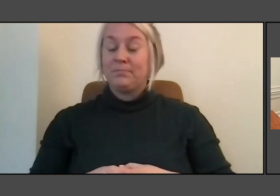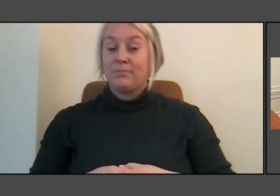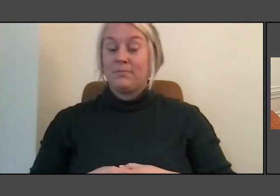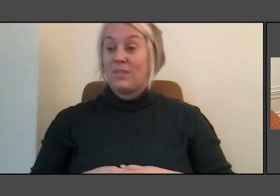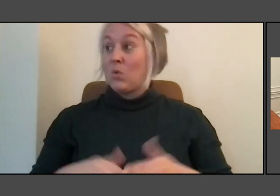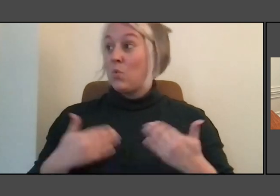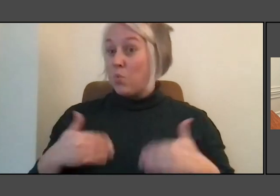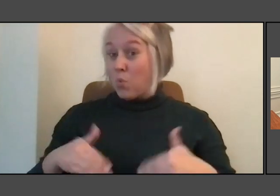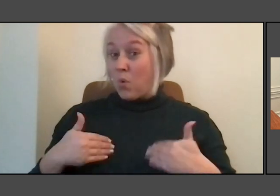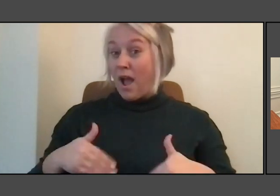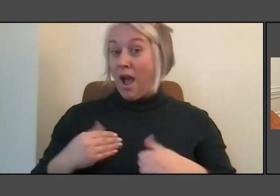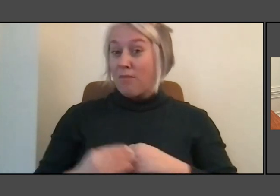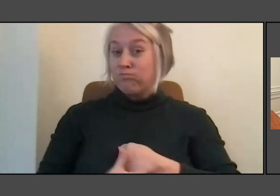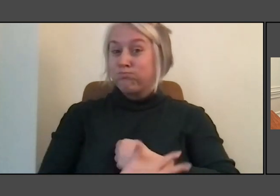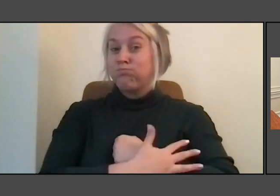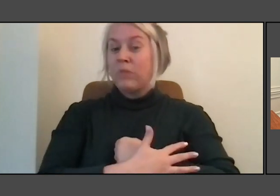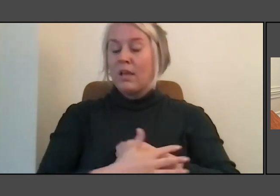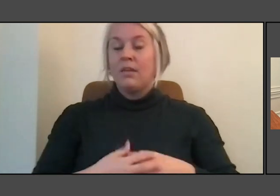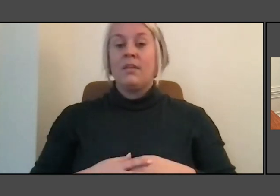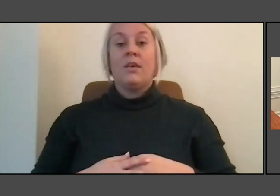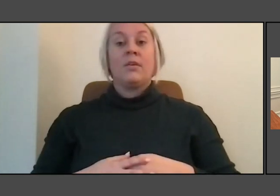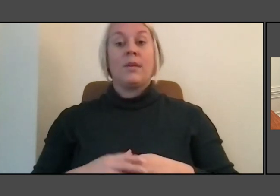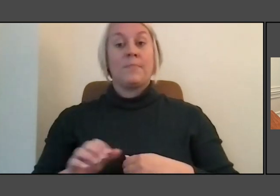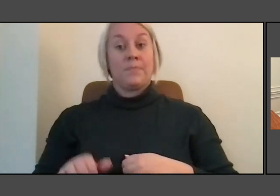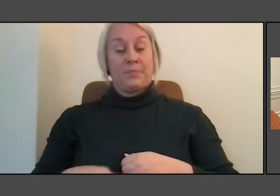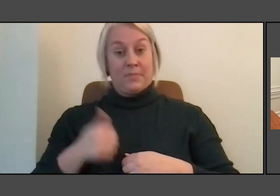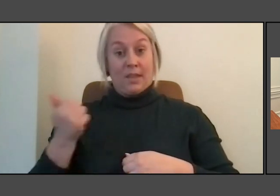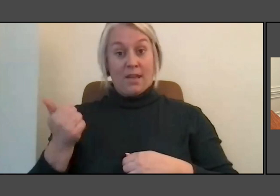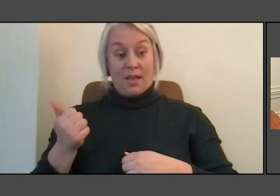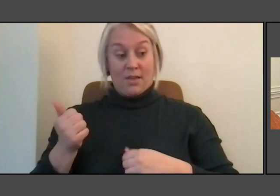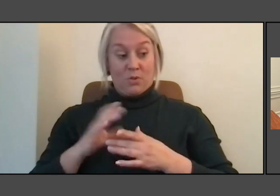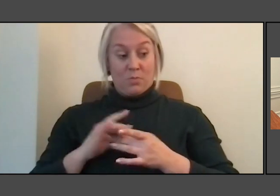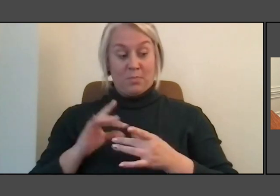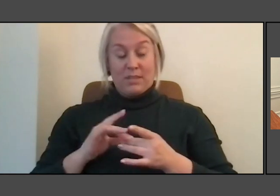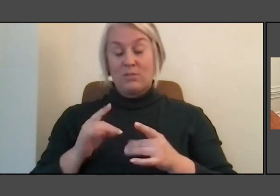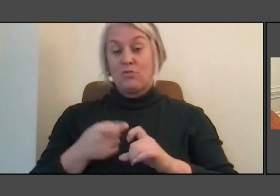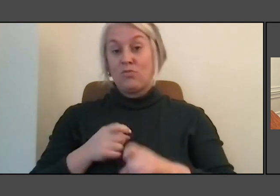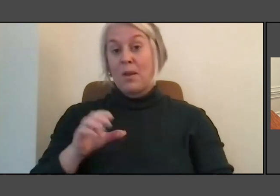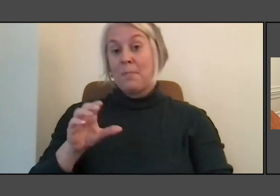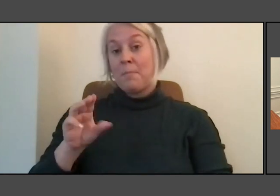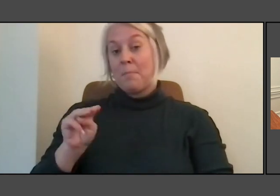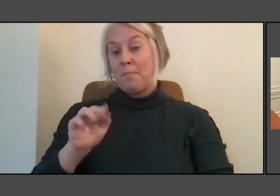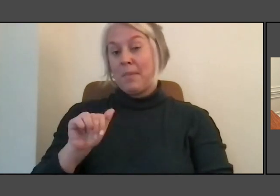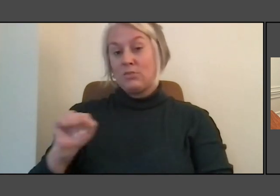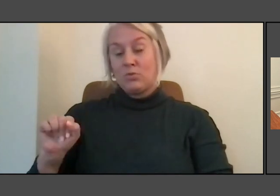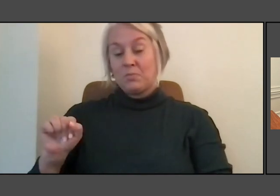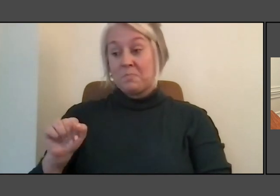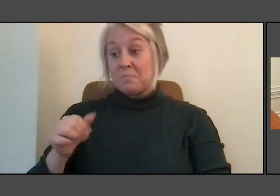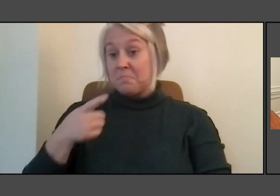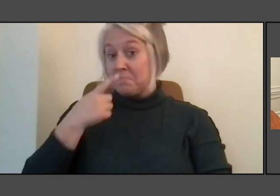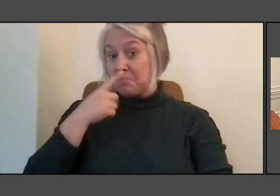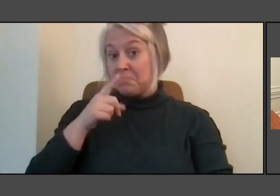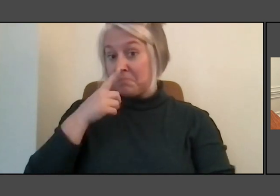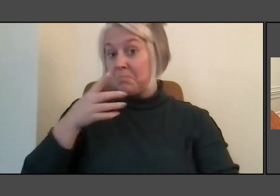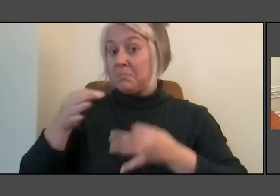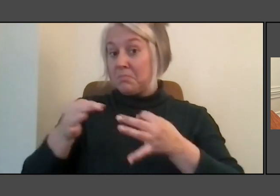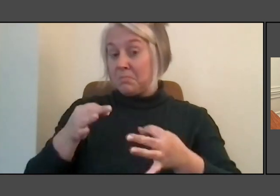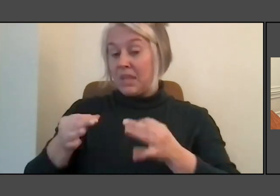This question from Cambridge, Massachusetts. I love Maya Lin to speak to permanence versus ephemerality